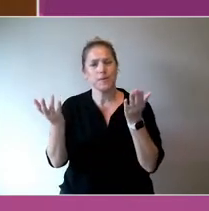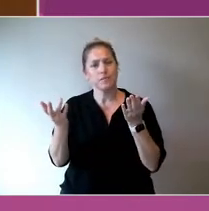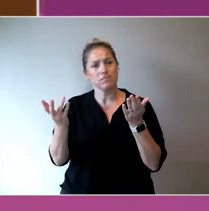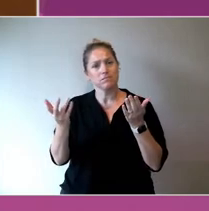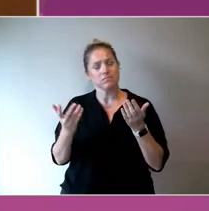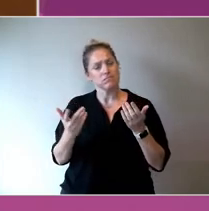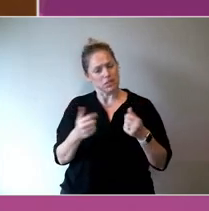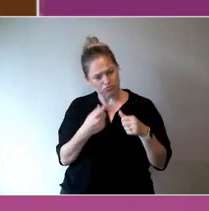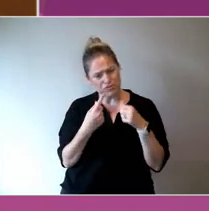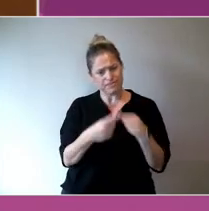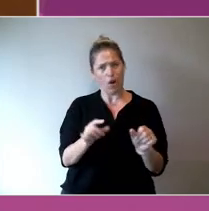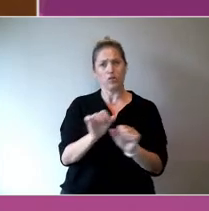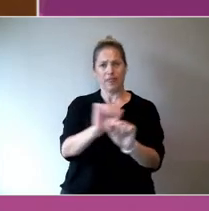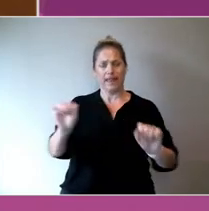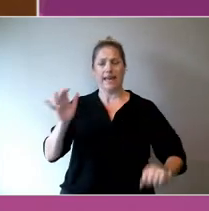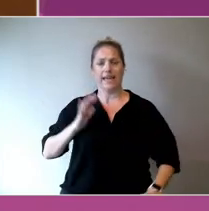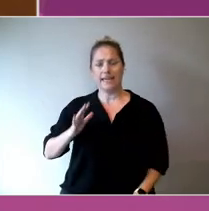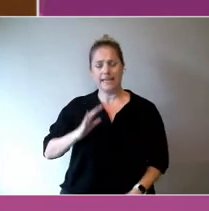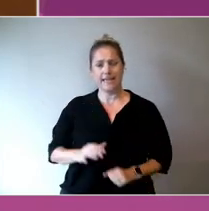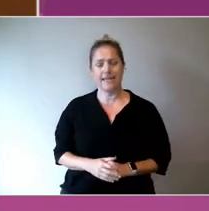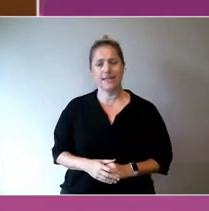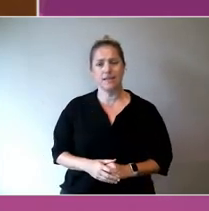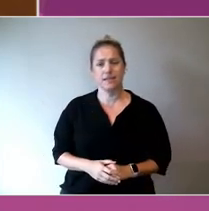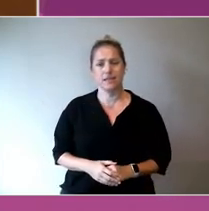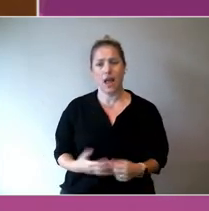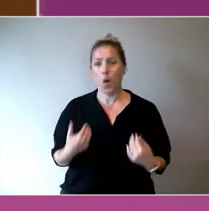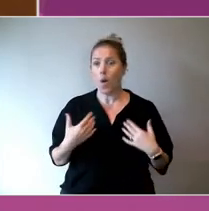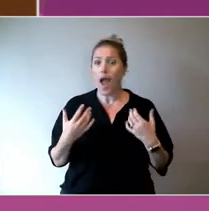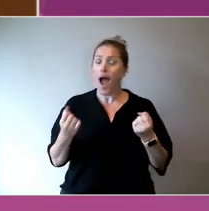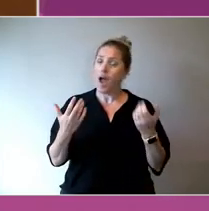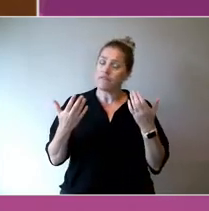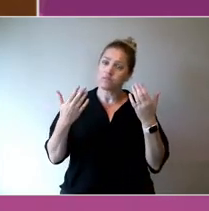We have quite often protocols about being -- open protocols about being trauma-informed